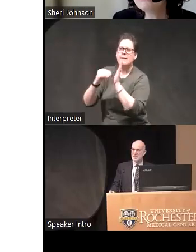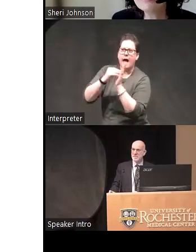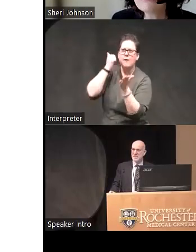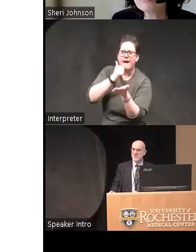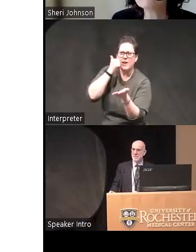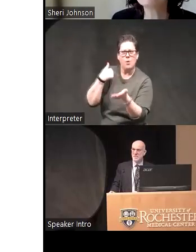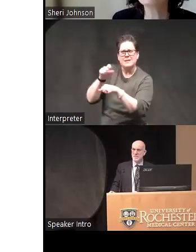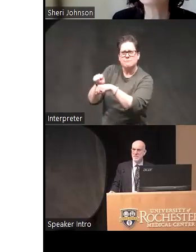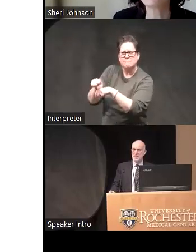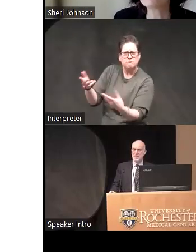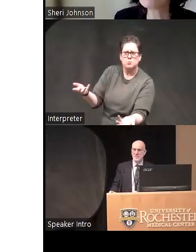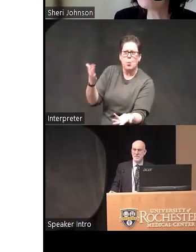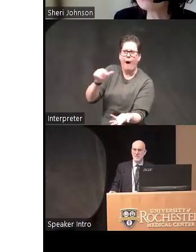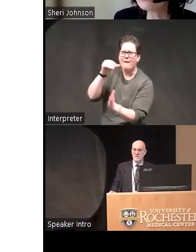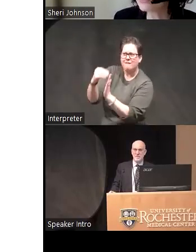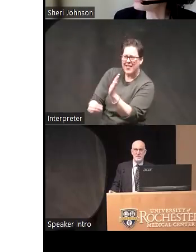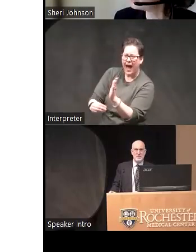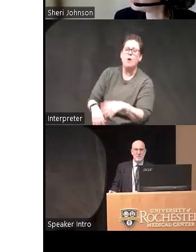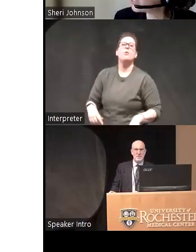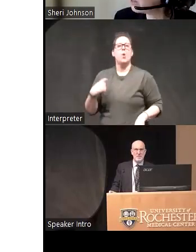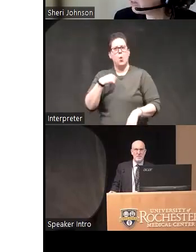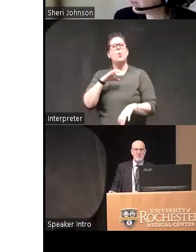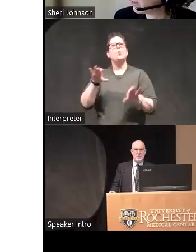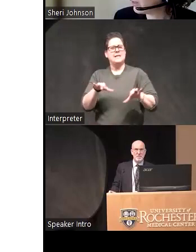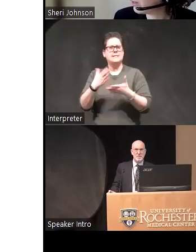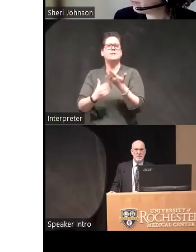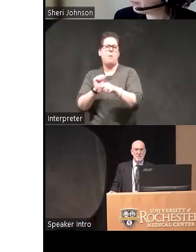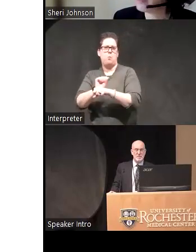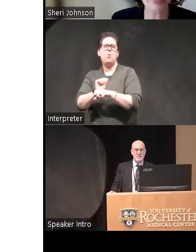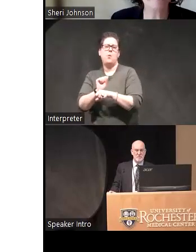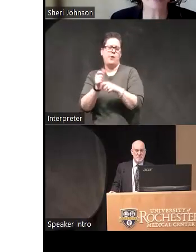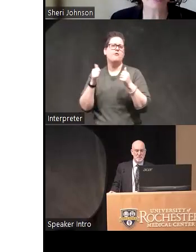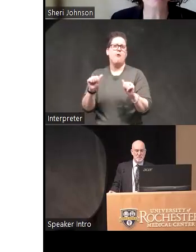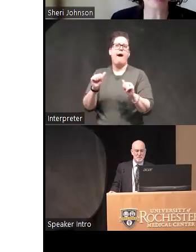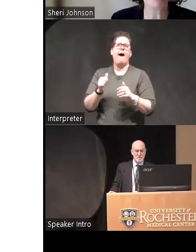put in place some things to really try and help with that like um make them very you know make